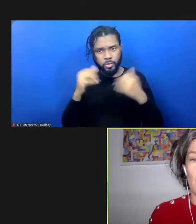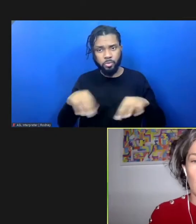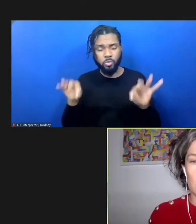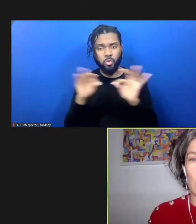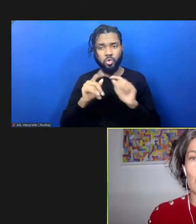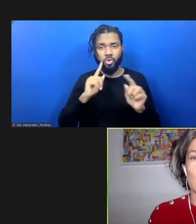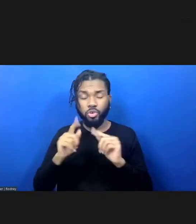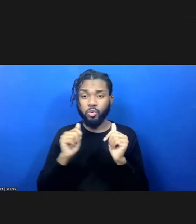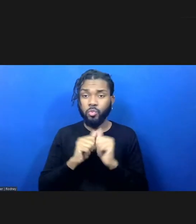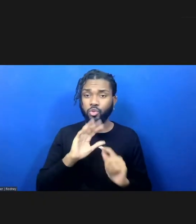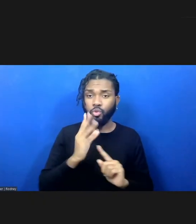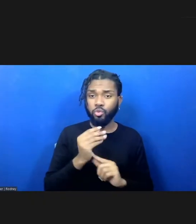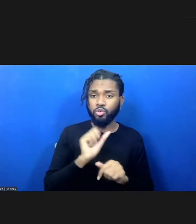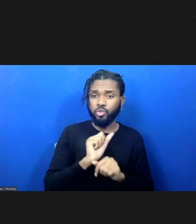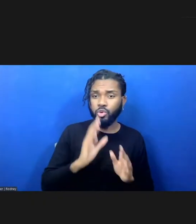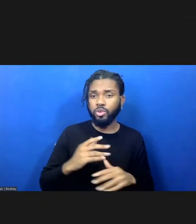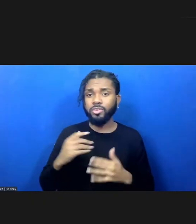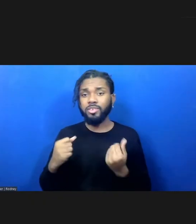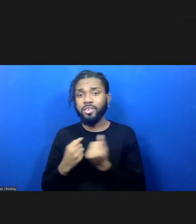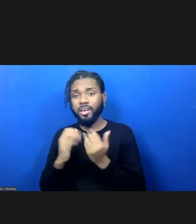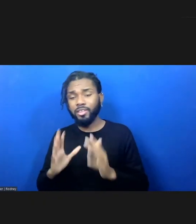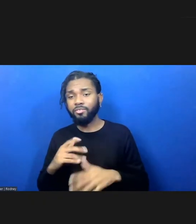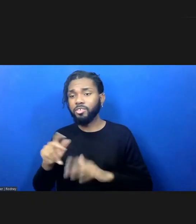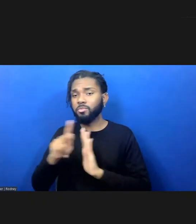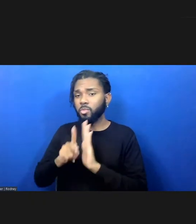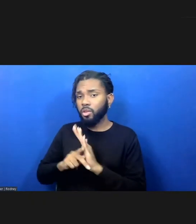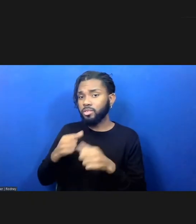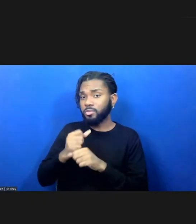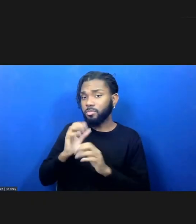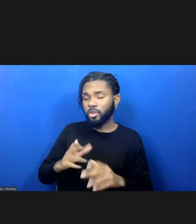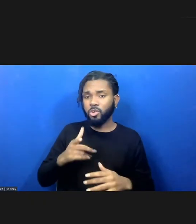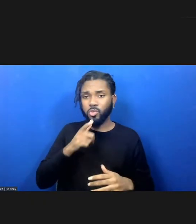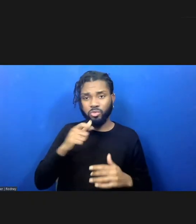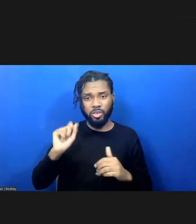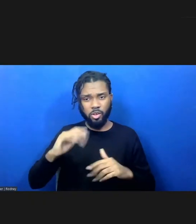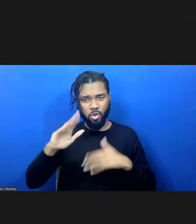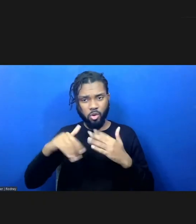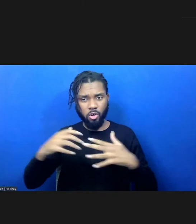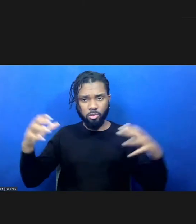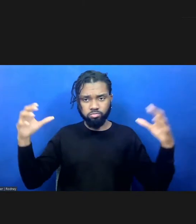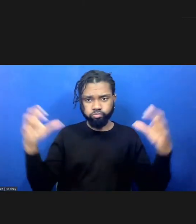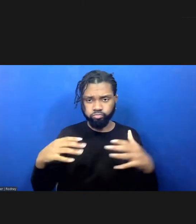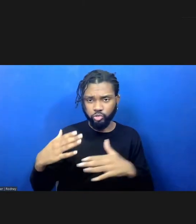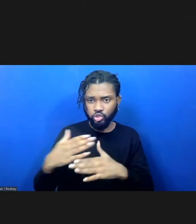and activists, thinkers, policymakers, could share their work, be in dialogue,